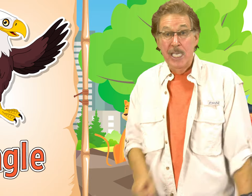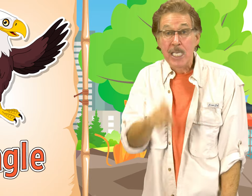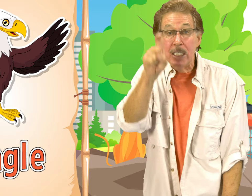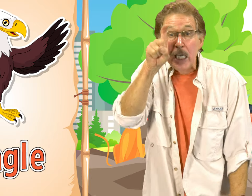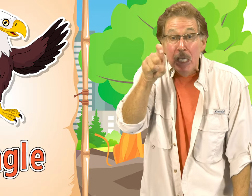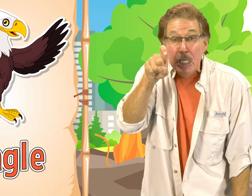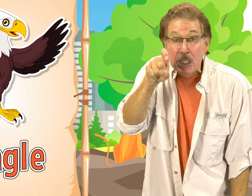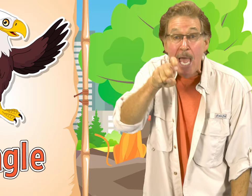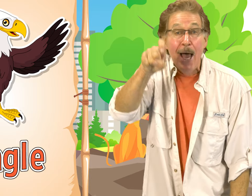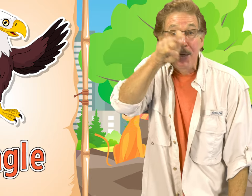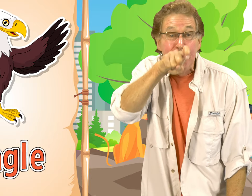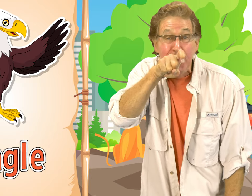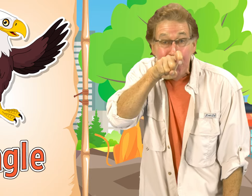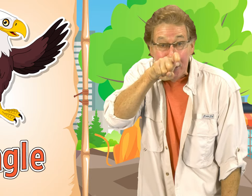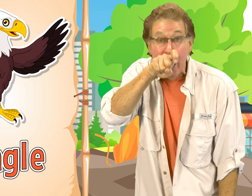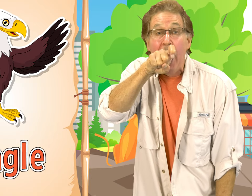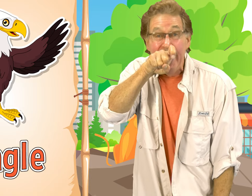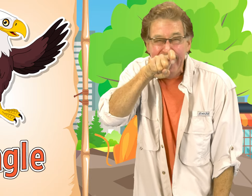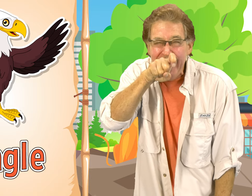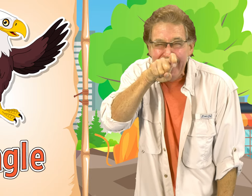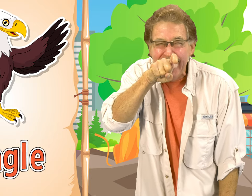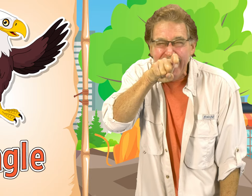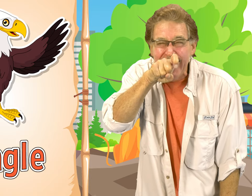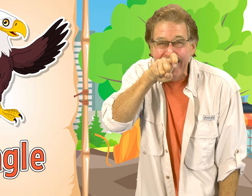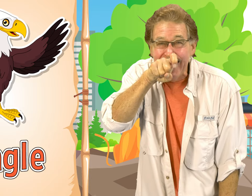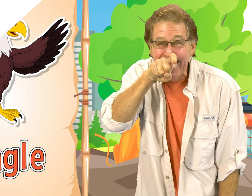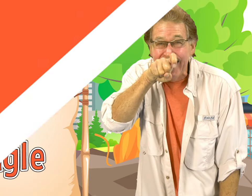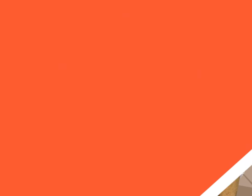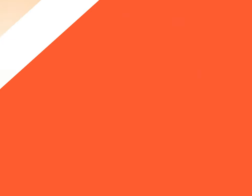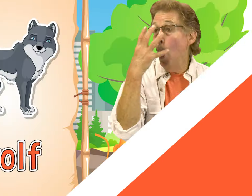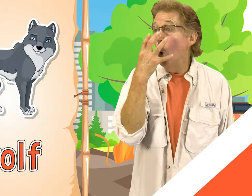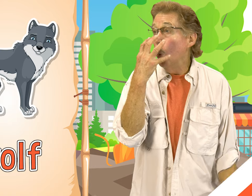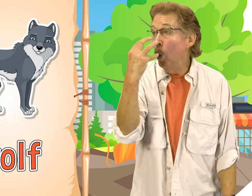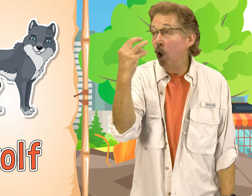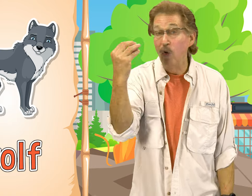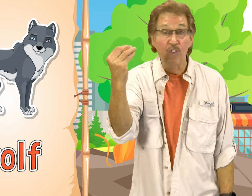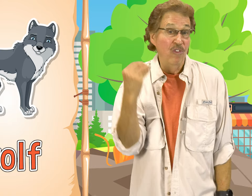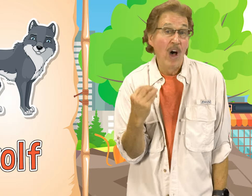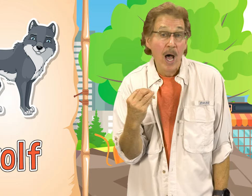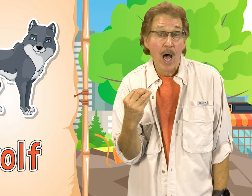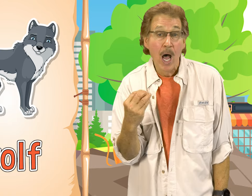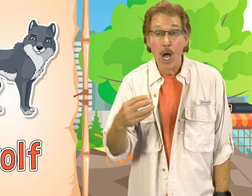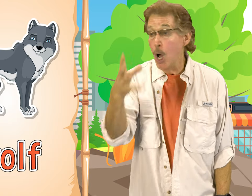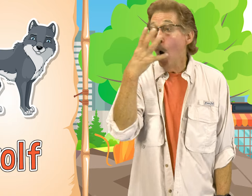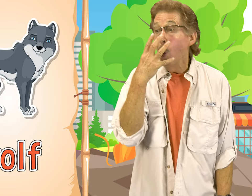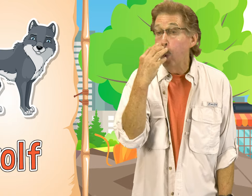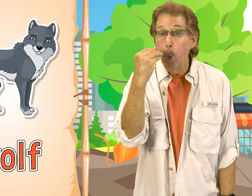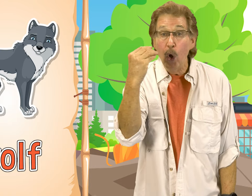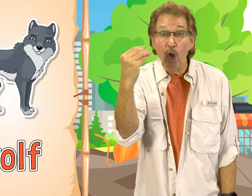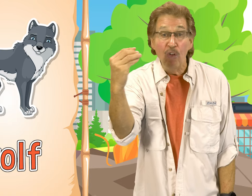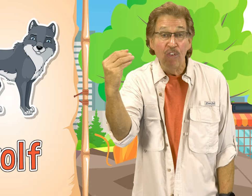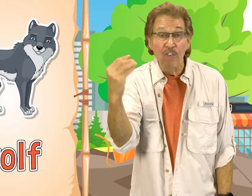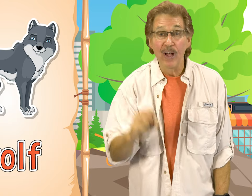This is how you sign eagle Wolf